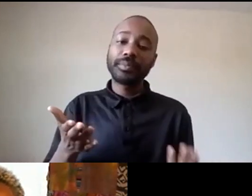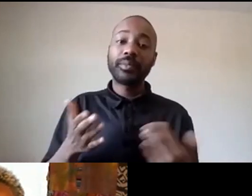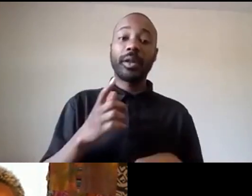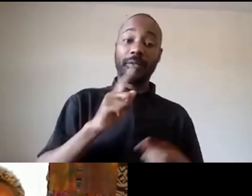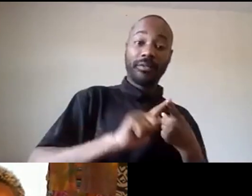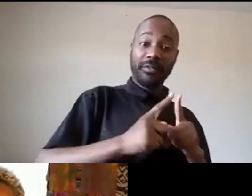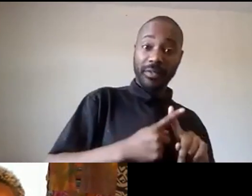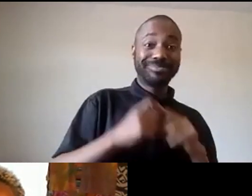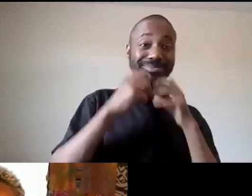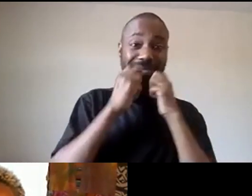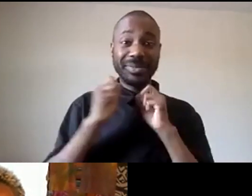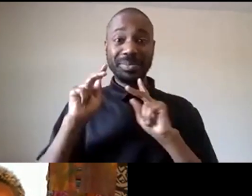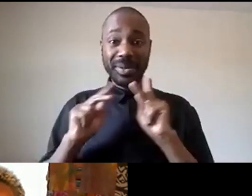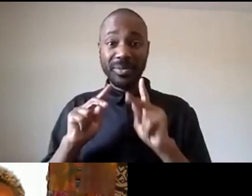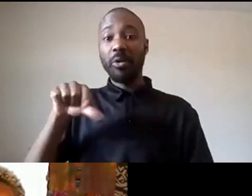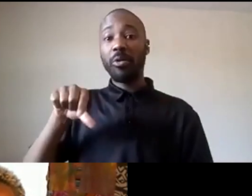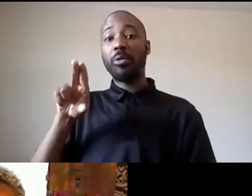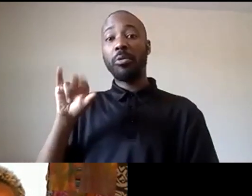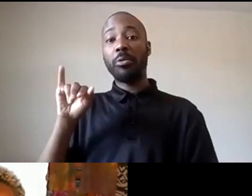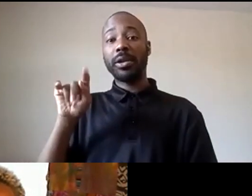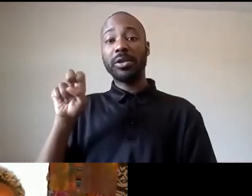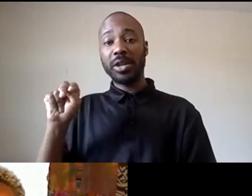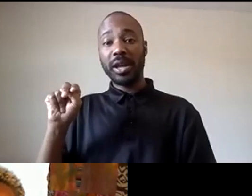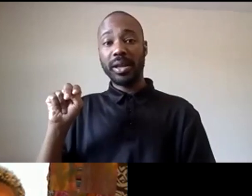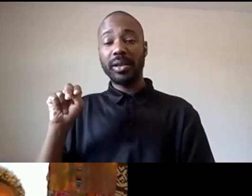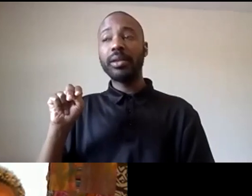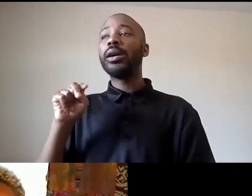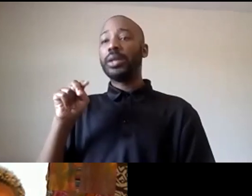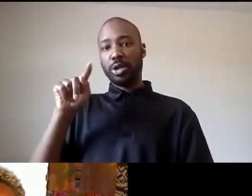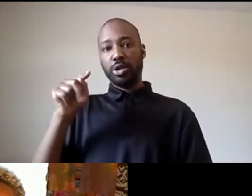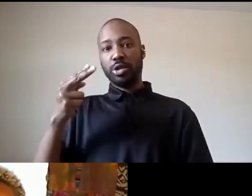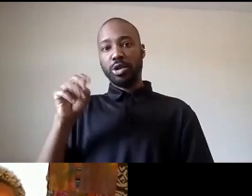thomas see officers walking around with guns